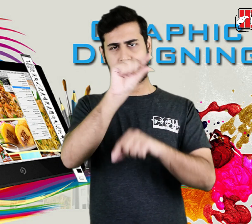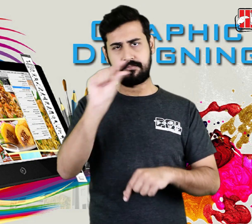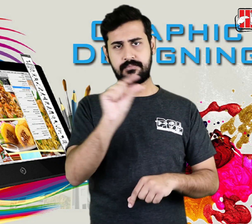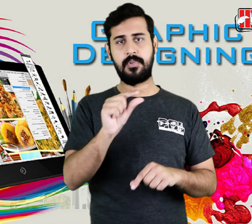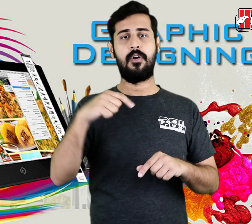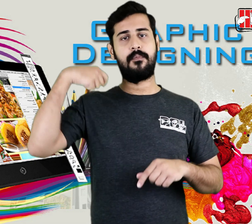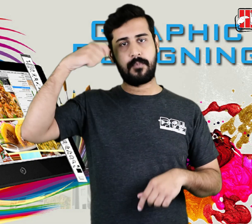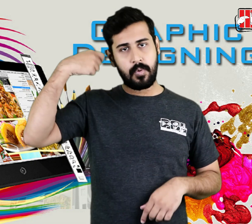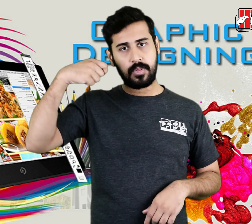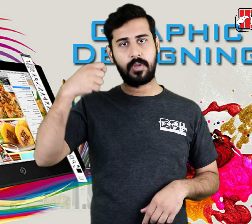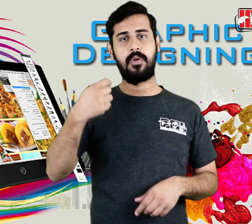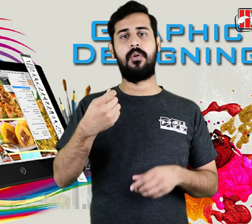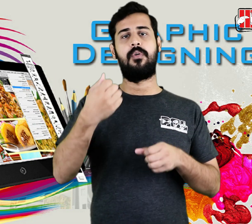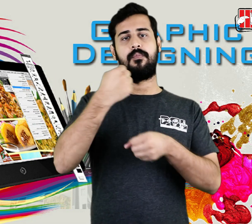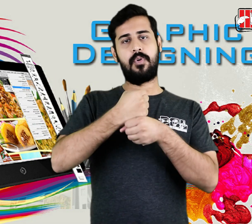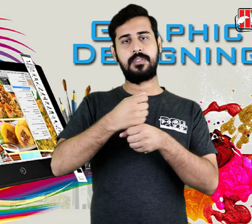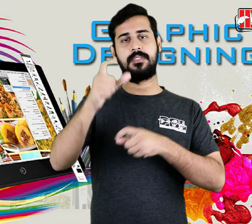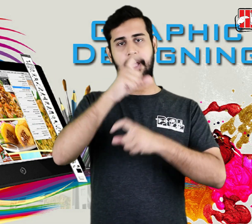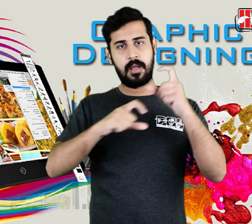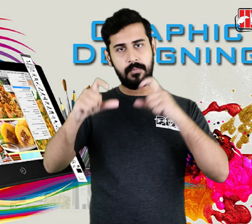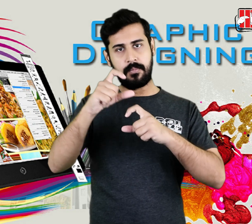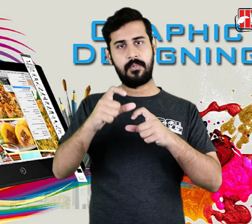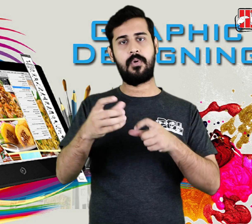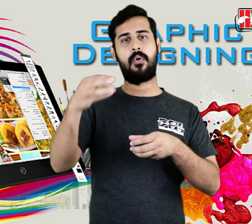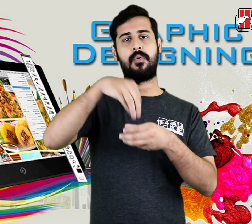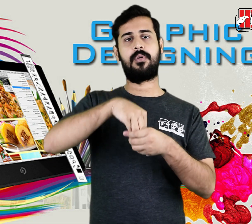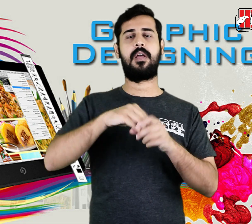which will base on video and graphics.